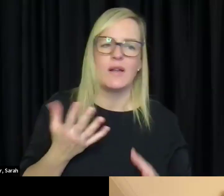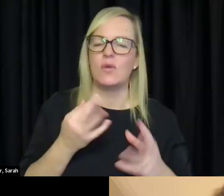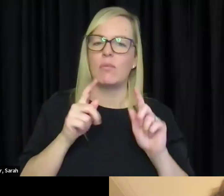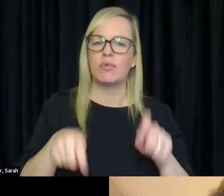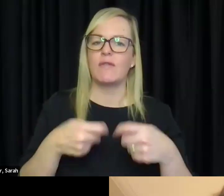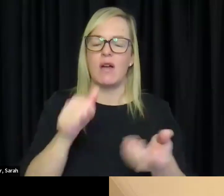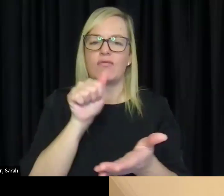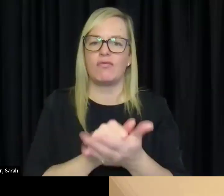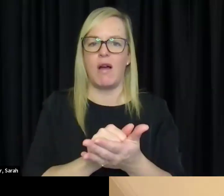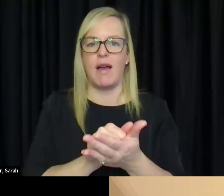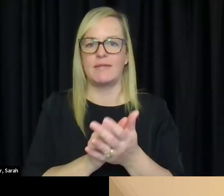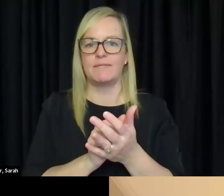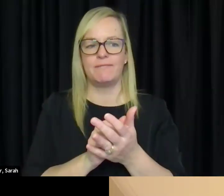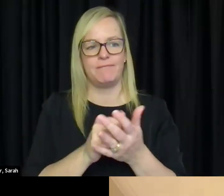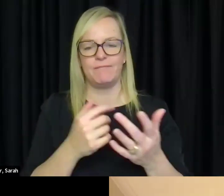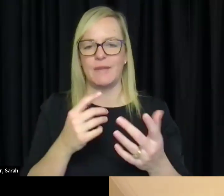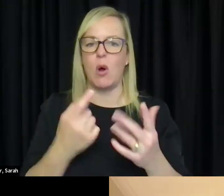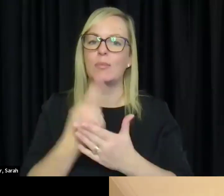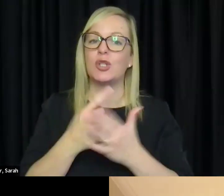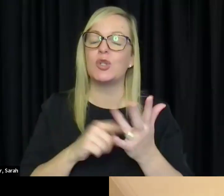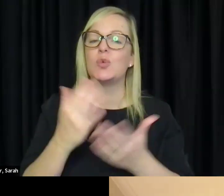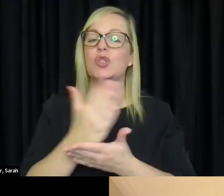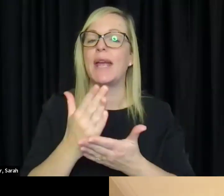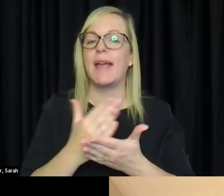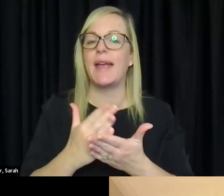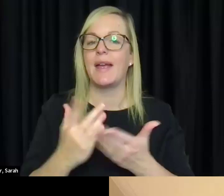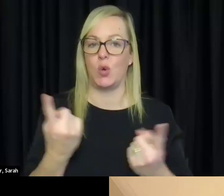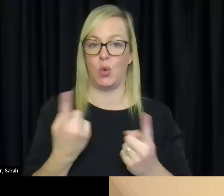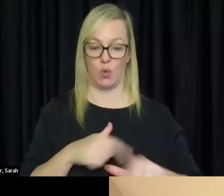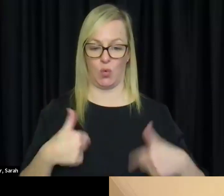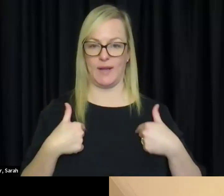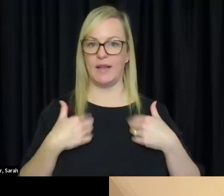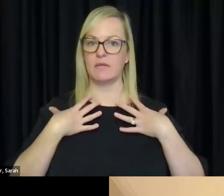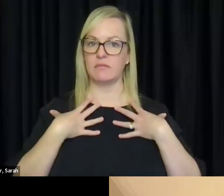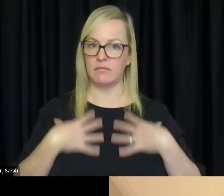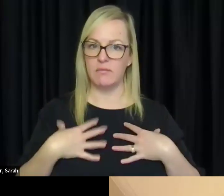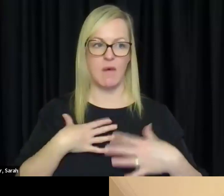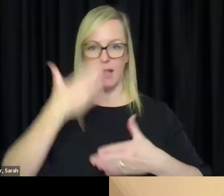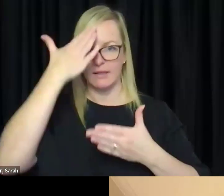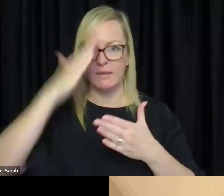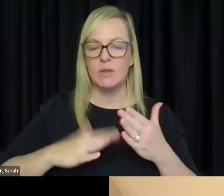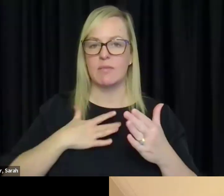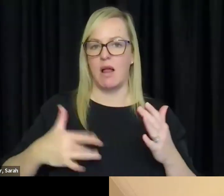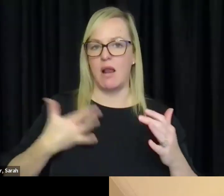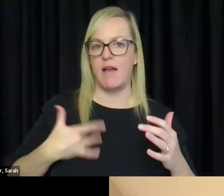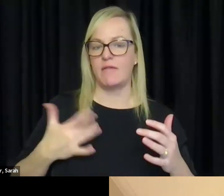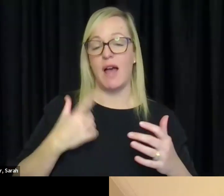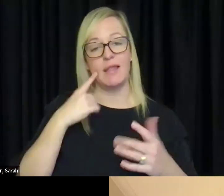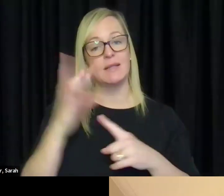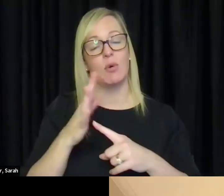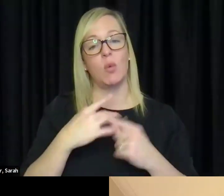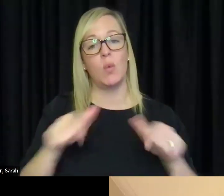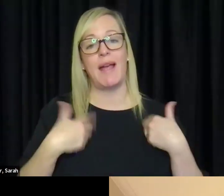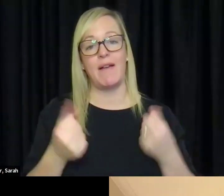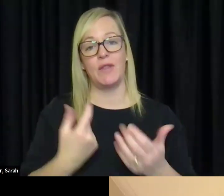the opportunity to share who we are. So I think it is really important that we get that opportunity.